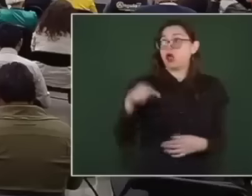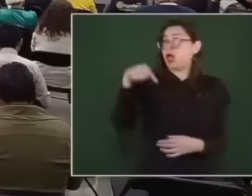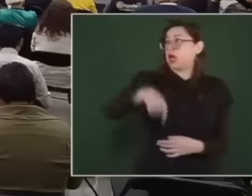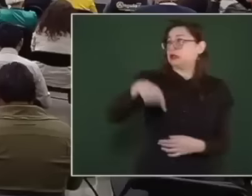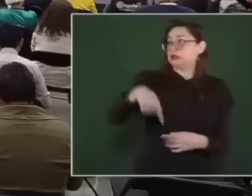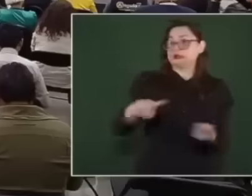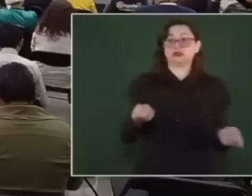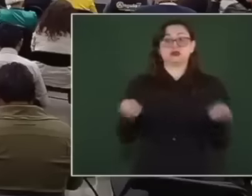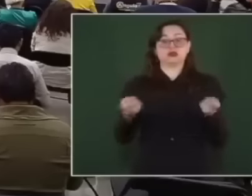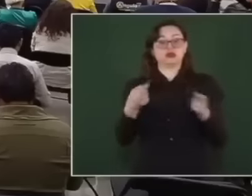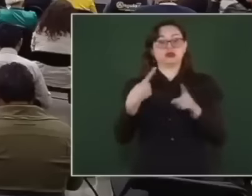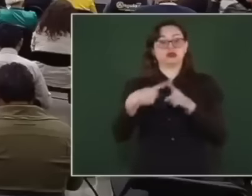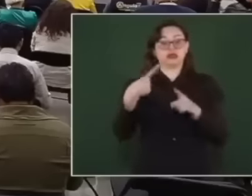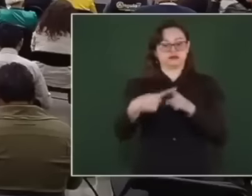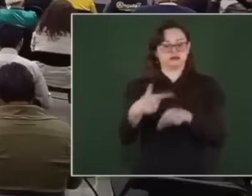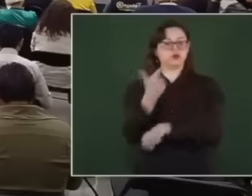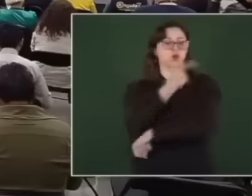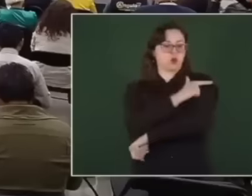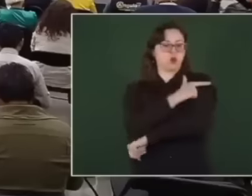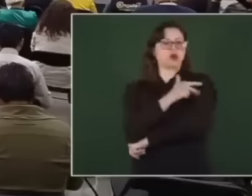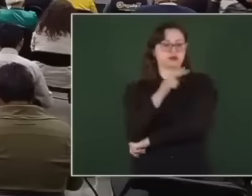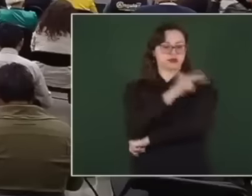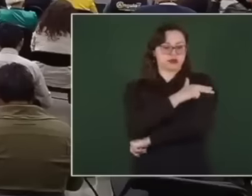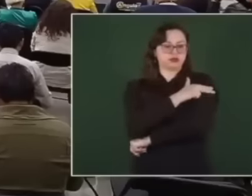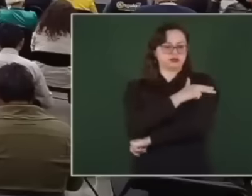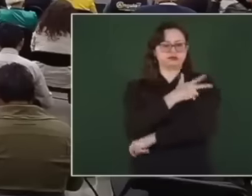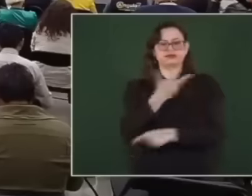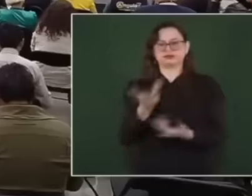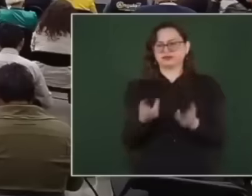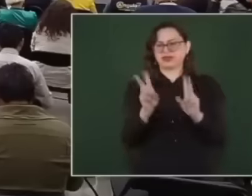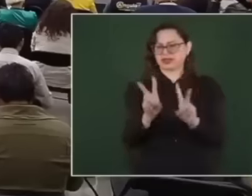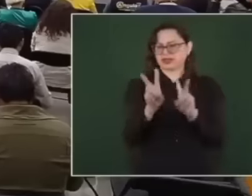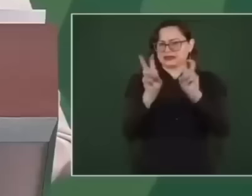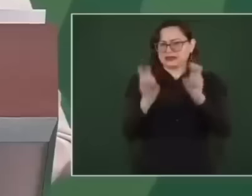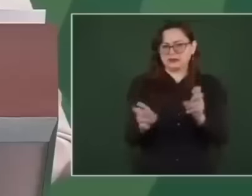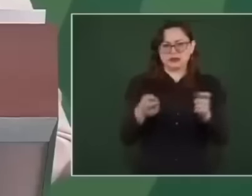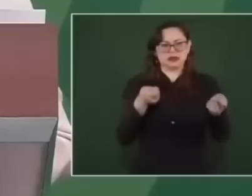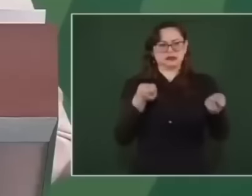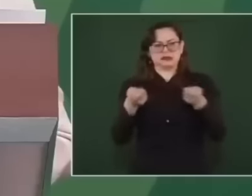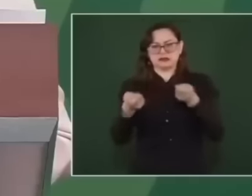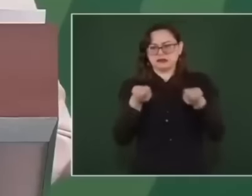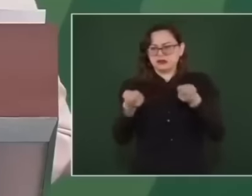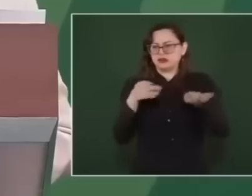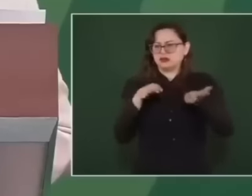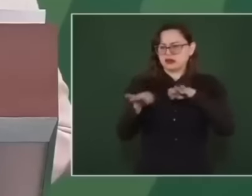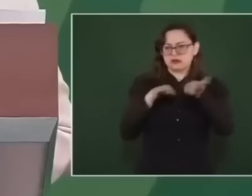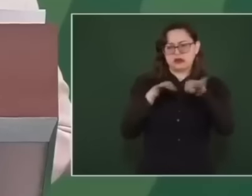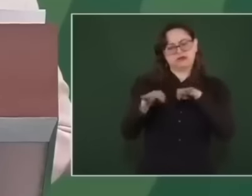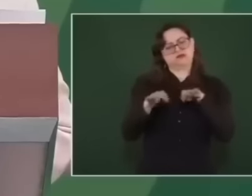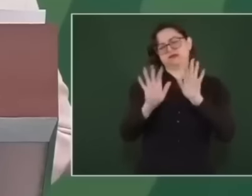migrated to other spaces. intelligence work of the Mexican government that